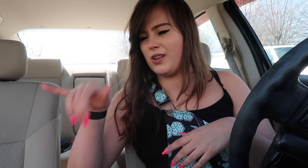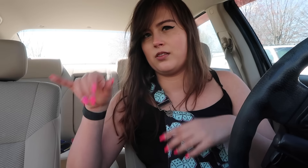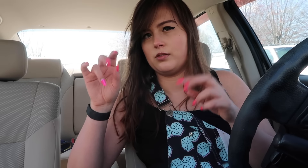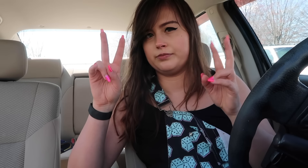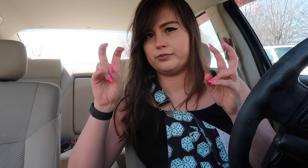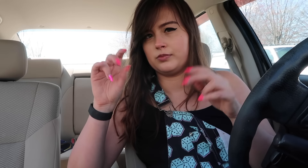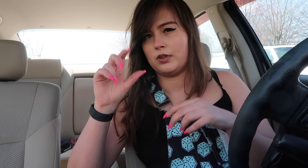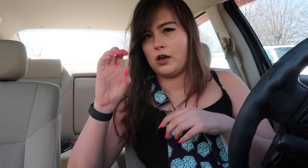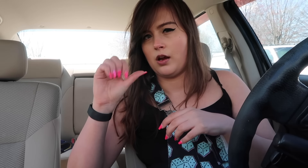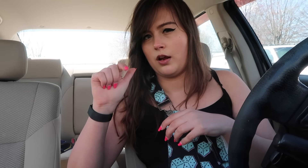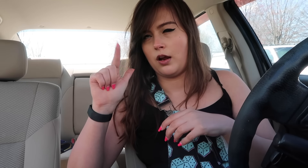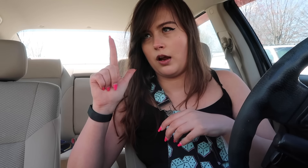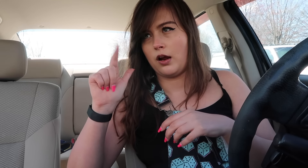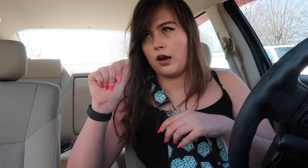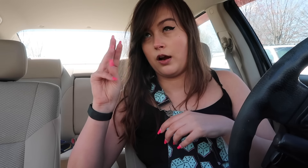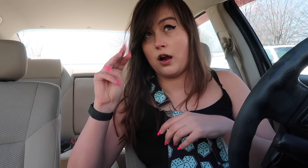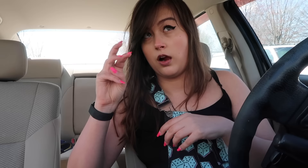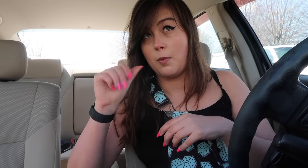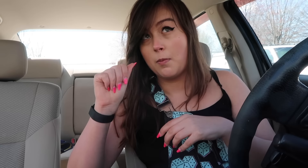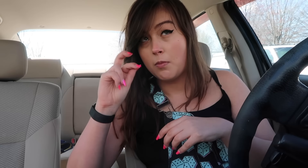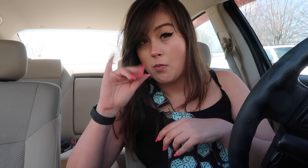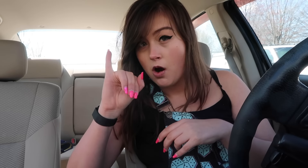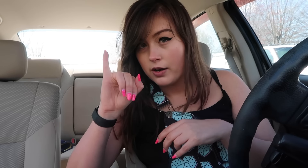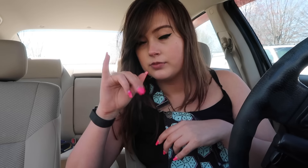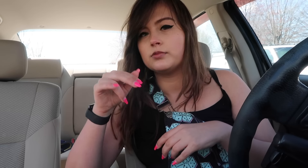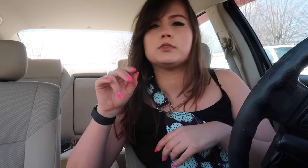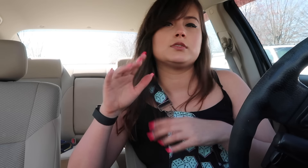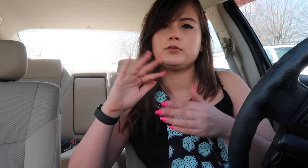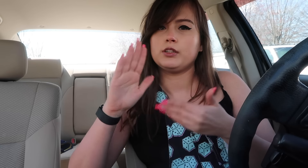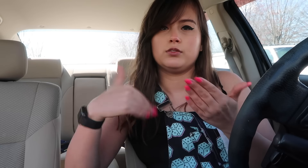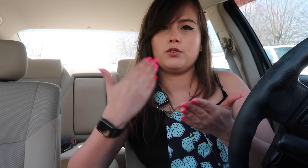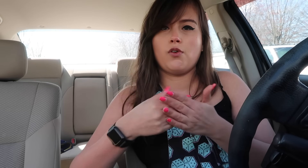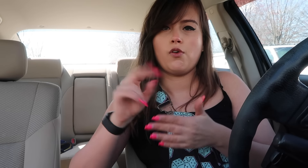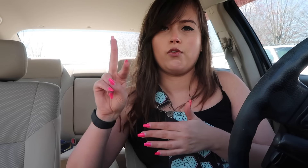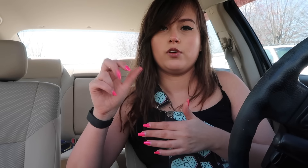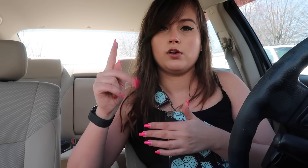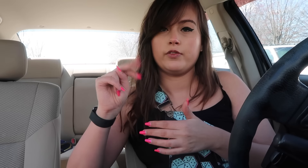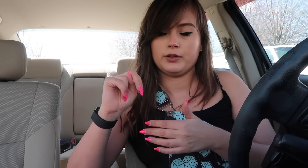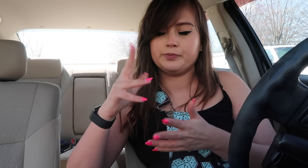It's supposed to be "calamari". It's all vegan.